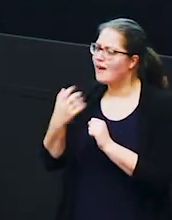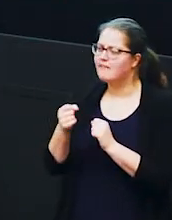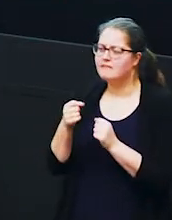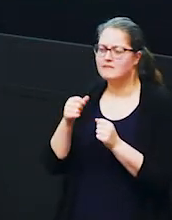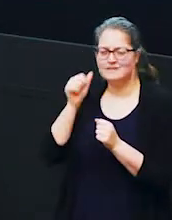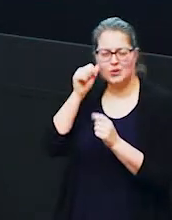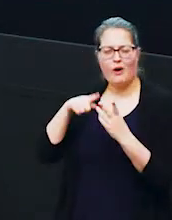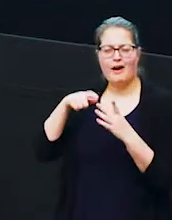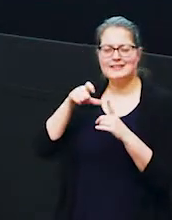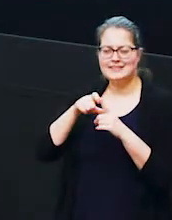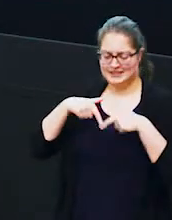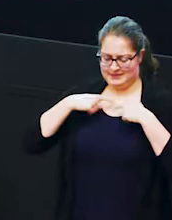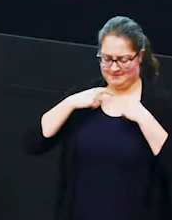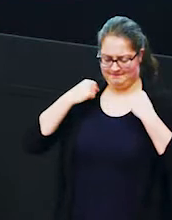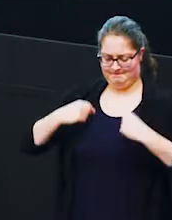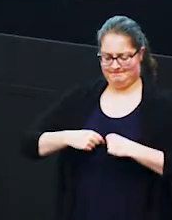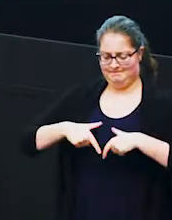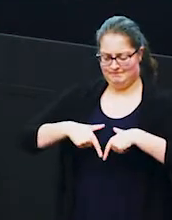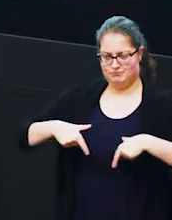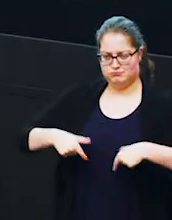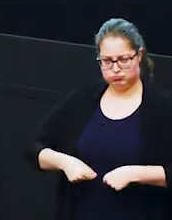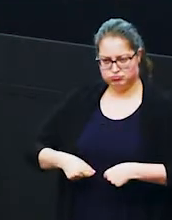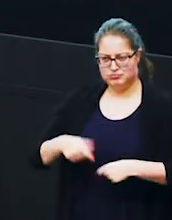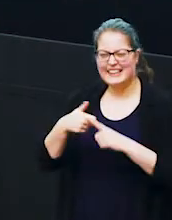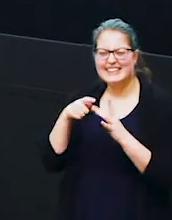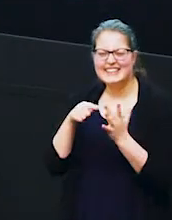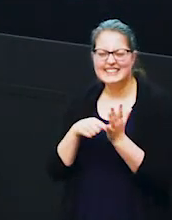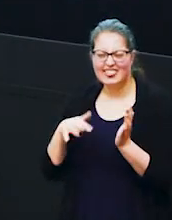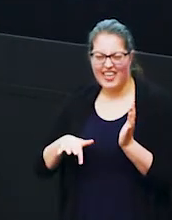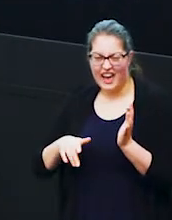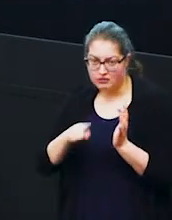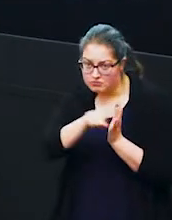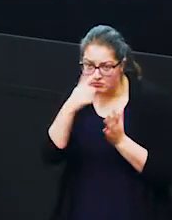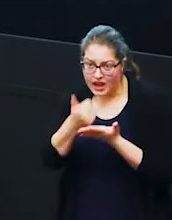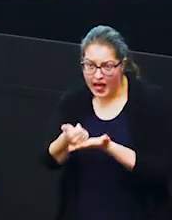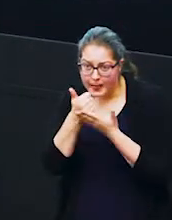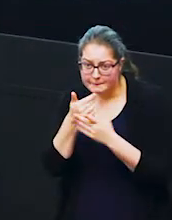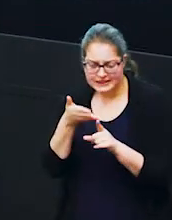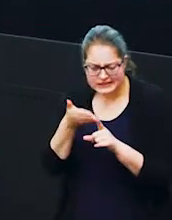lanyard with an elephant id kit in it i wonder if you can help me identify this